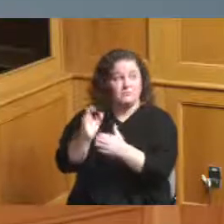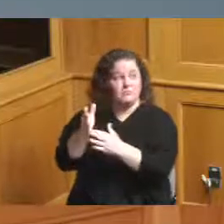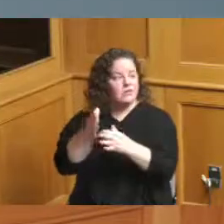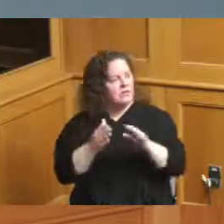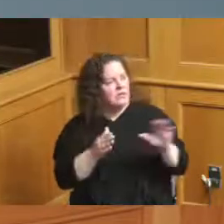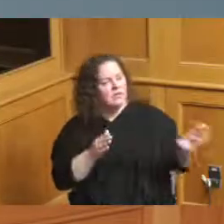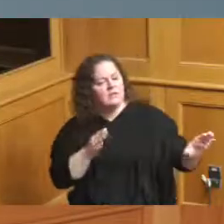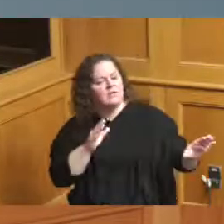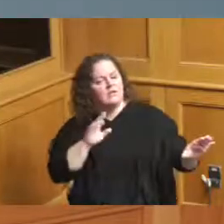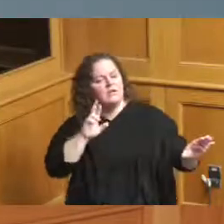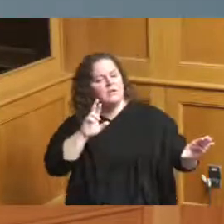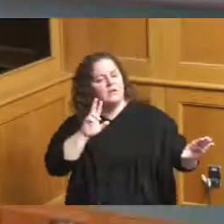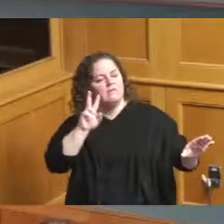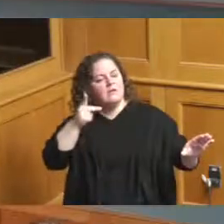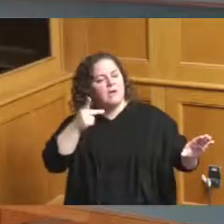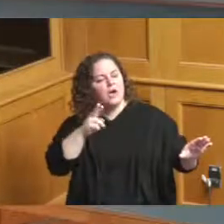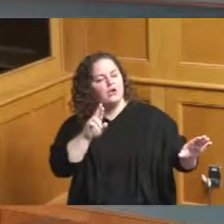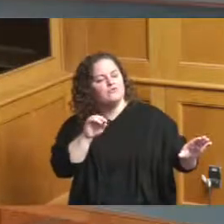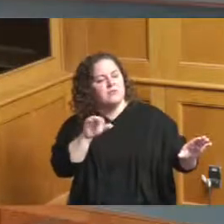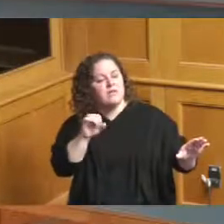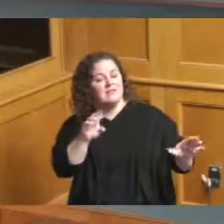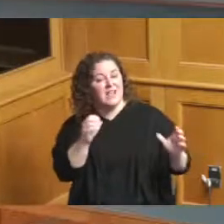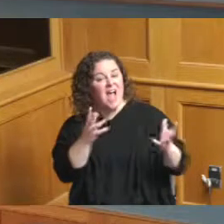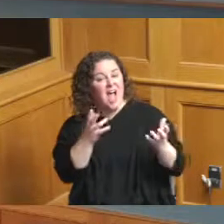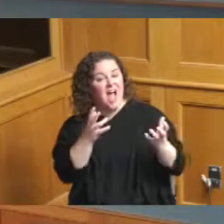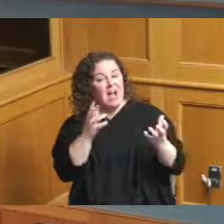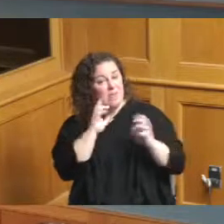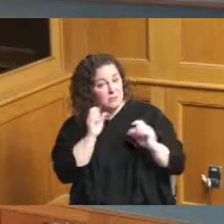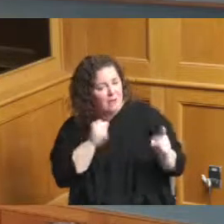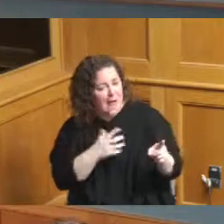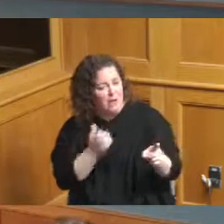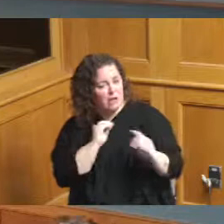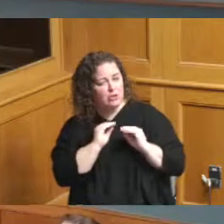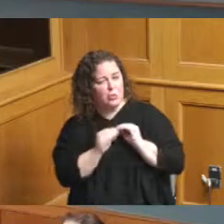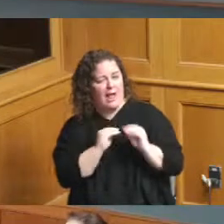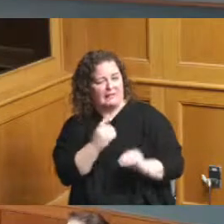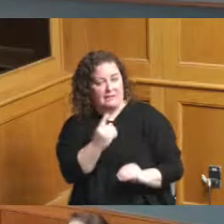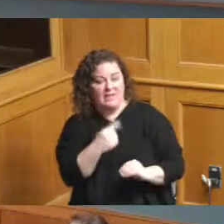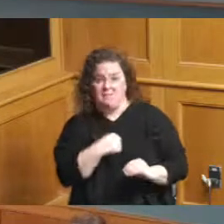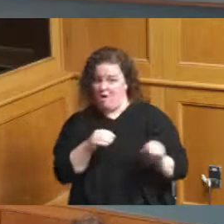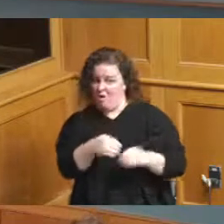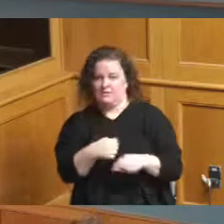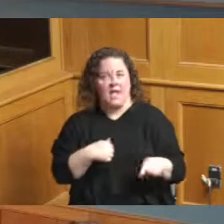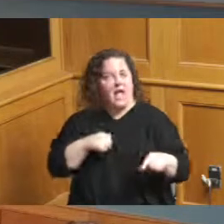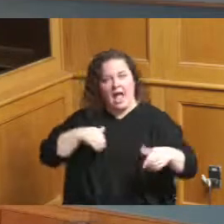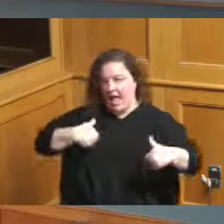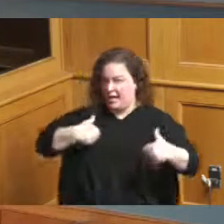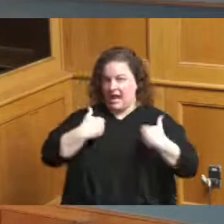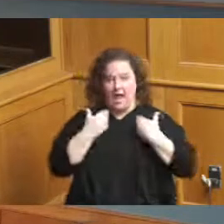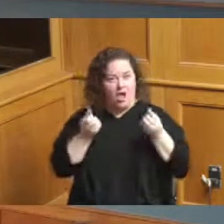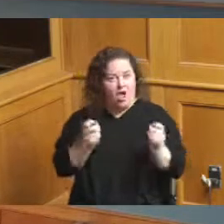just might need to make one correction at least my office I have not had a chance to make revisions